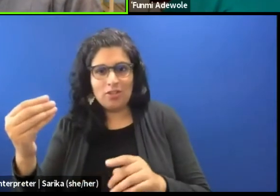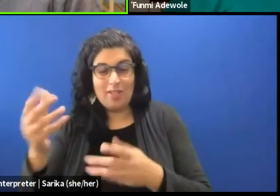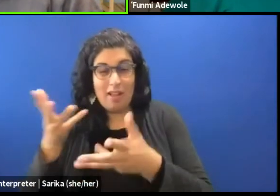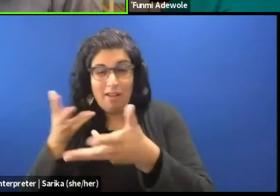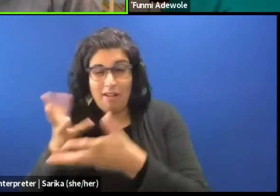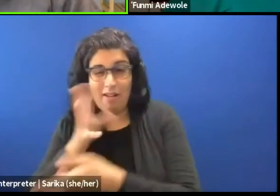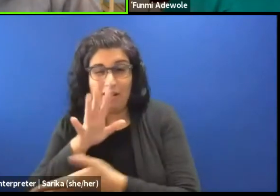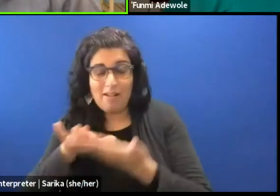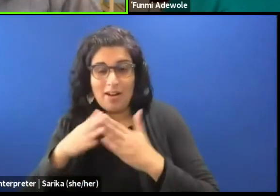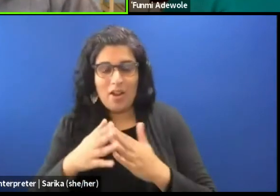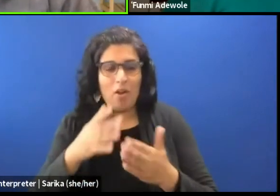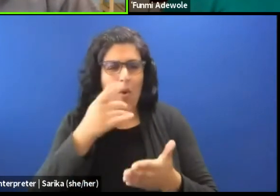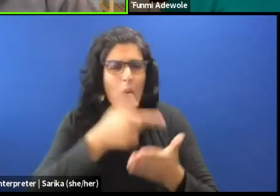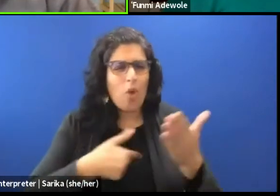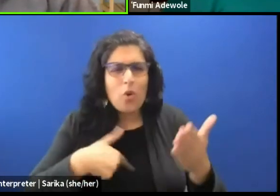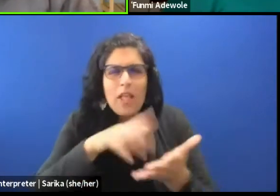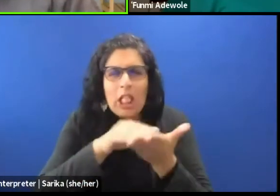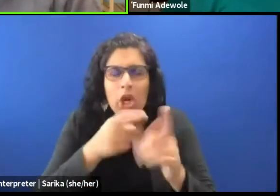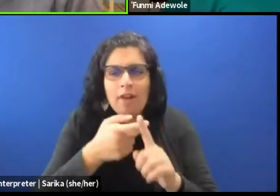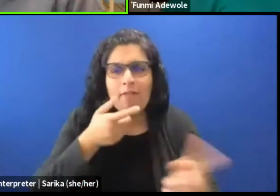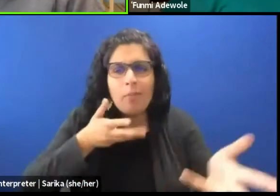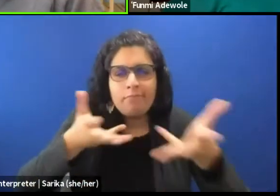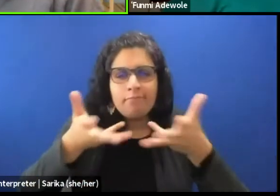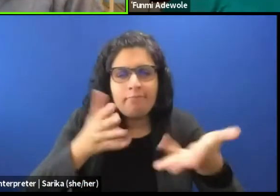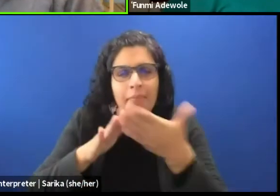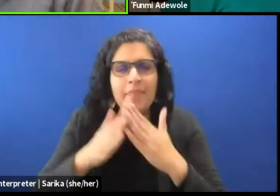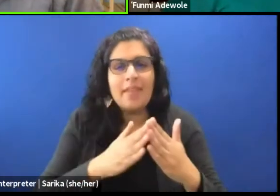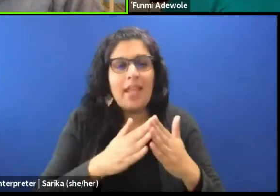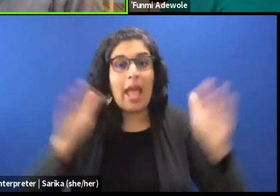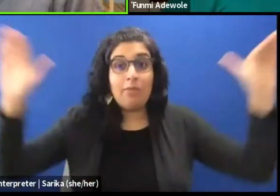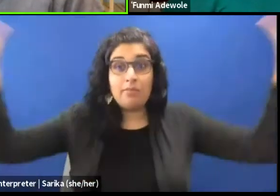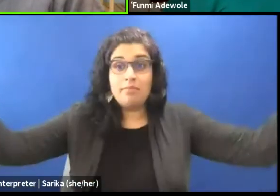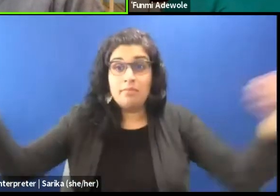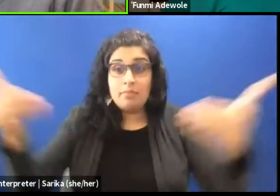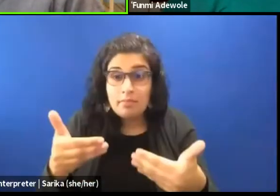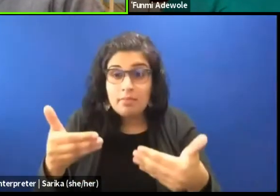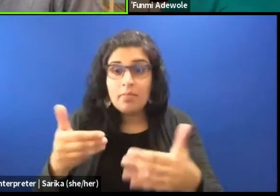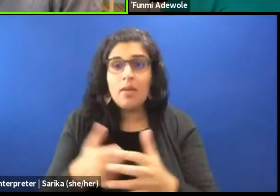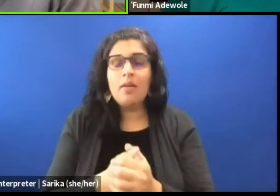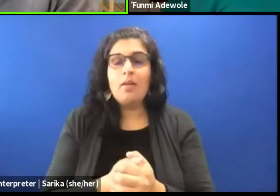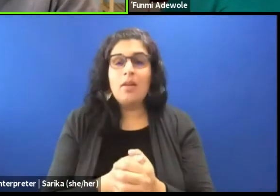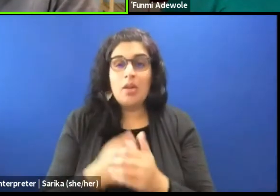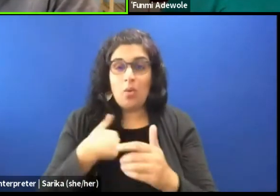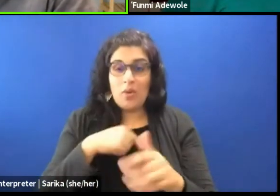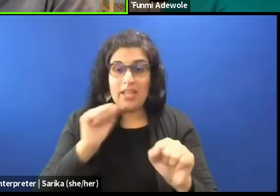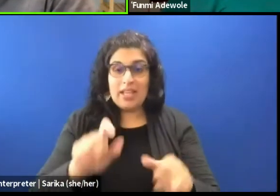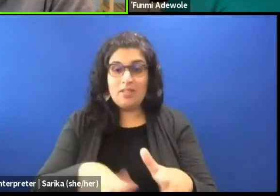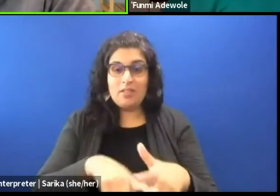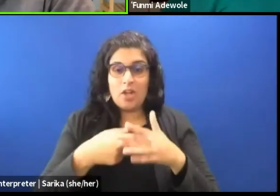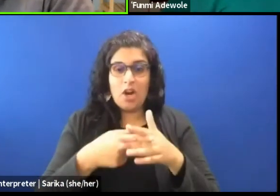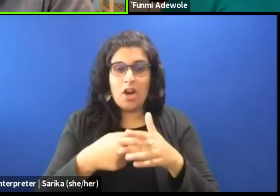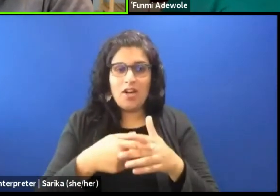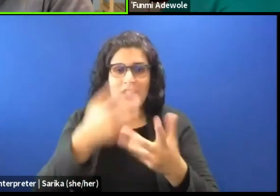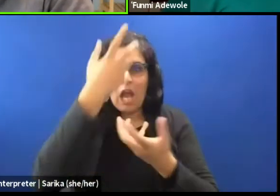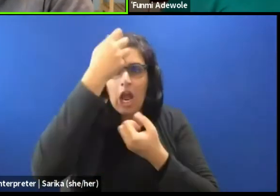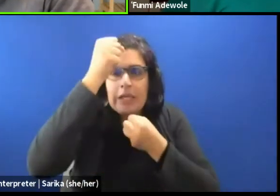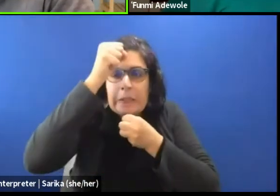from working in community and start bringing them to the limelight? So that we can start unsettling what dramaturgy is